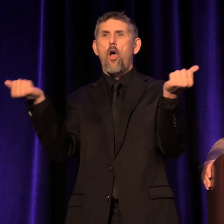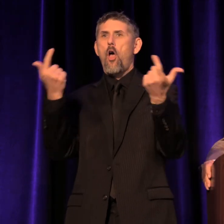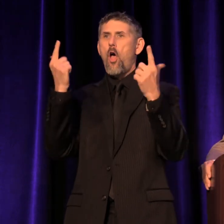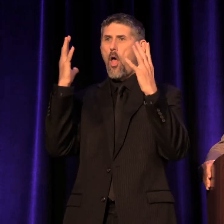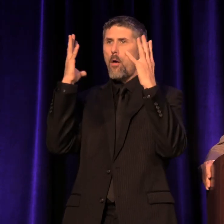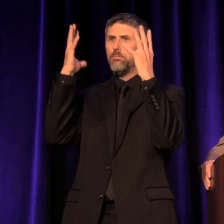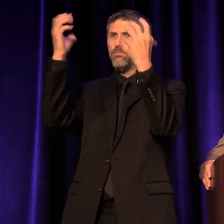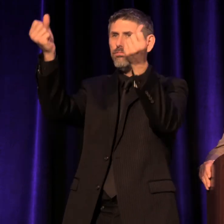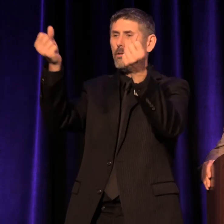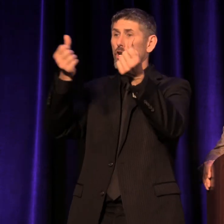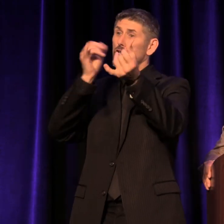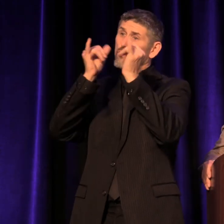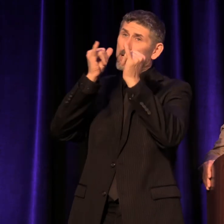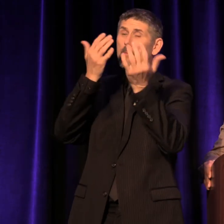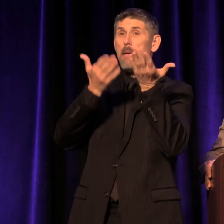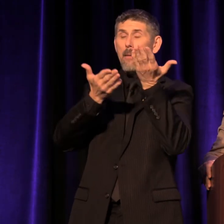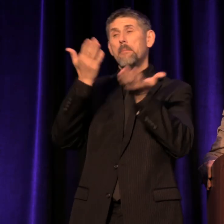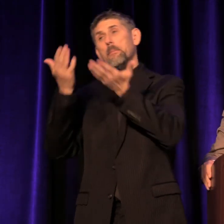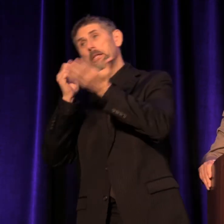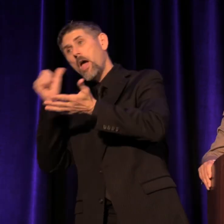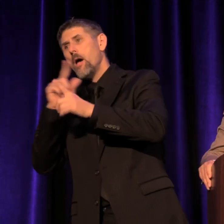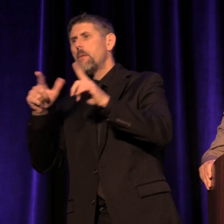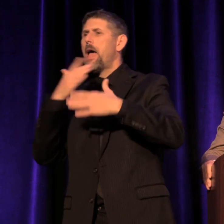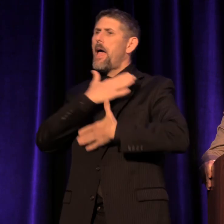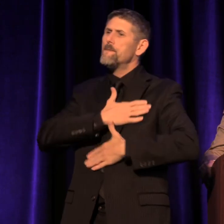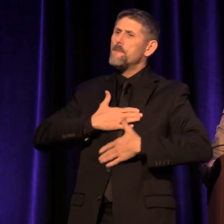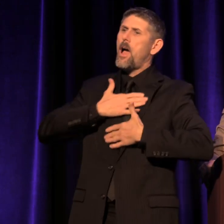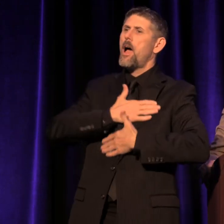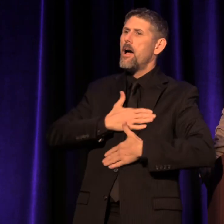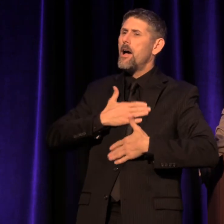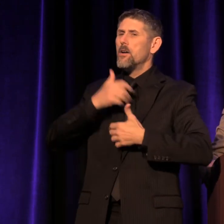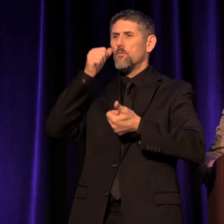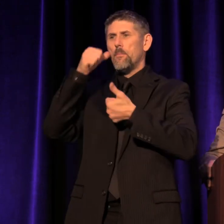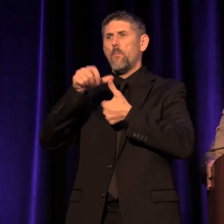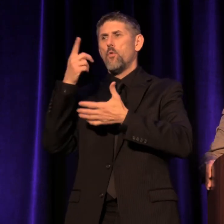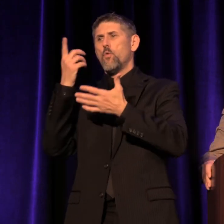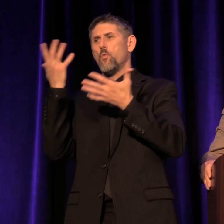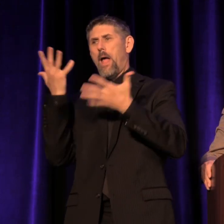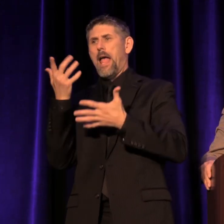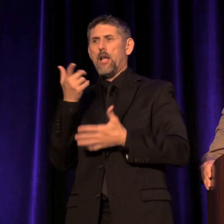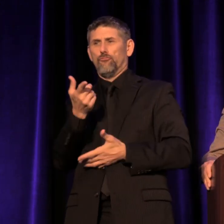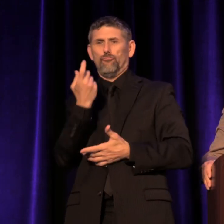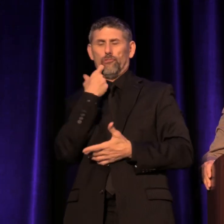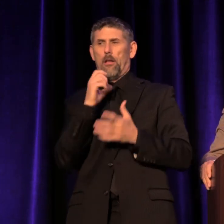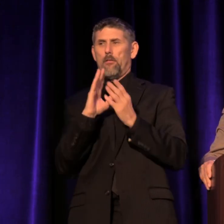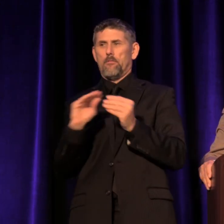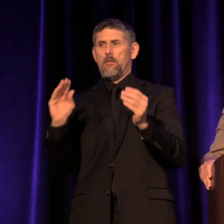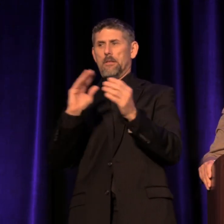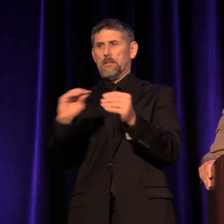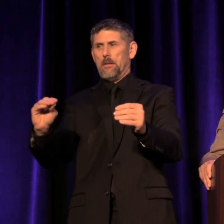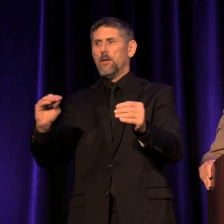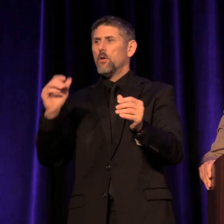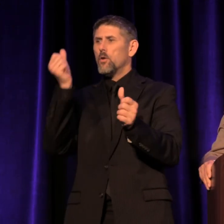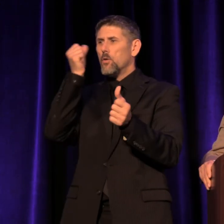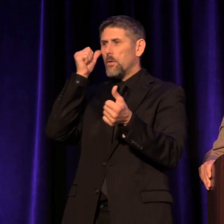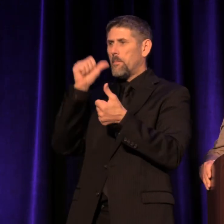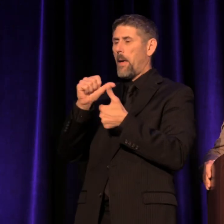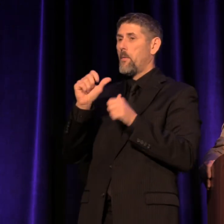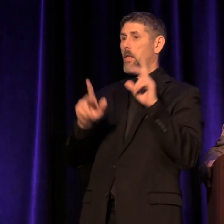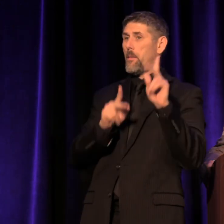but have fun and remember what Lidia said, remember that the people that are around us